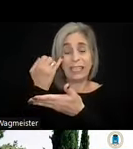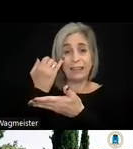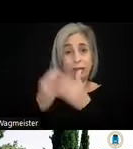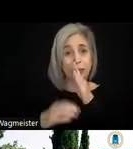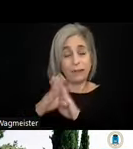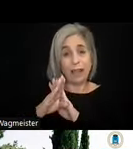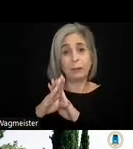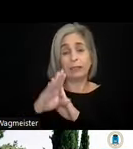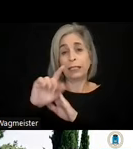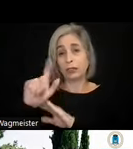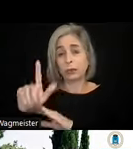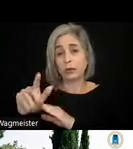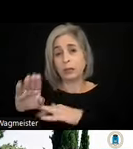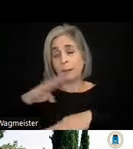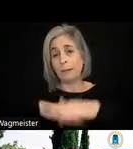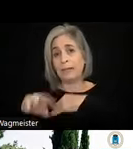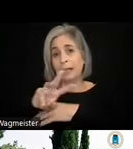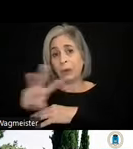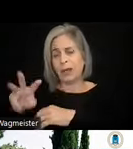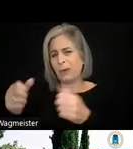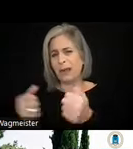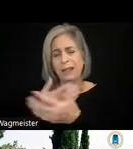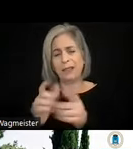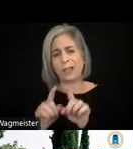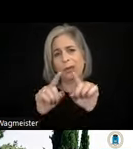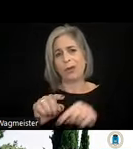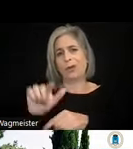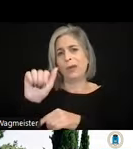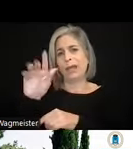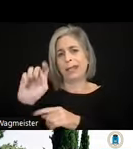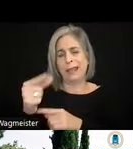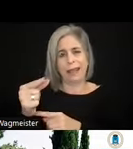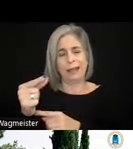tool based on web or based on anything, you just go to ATAG. It is compatible.